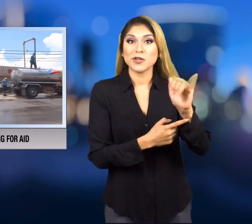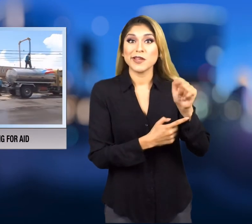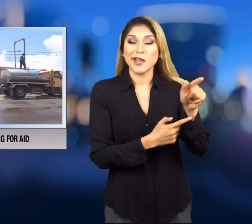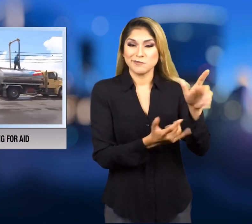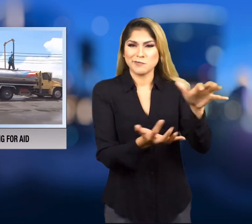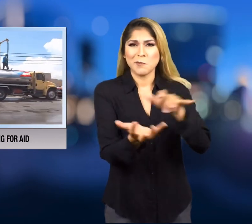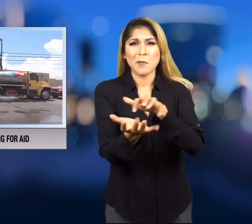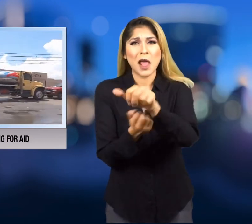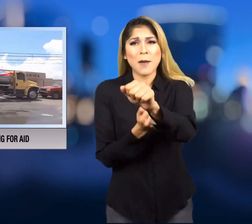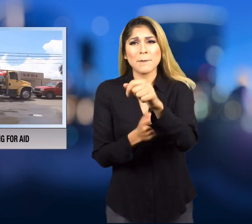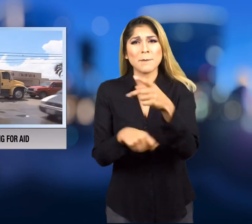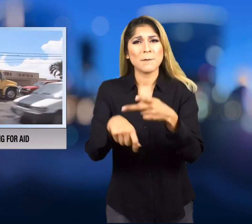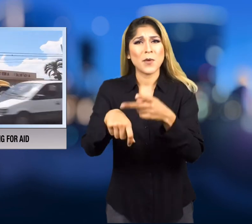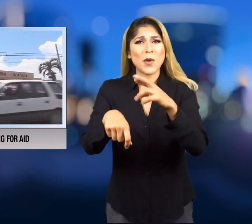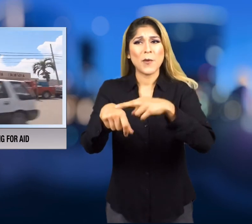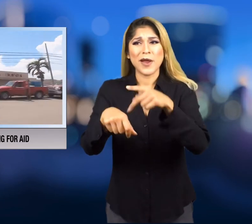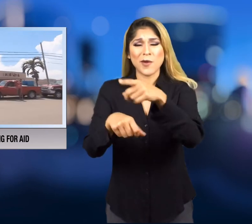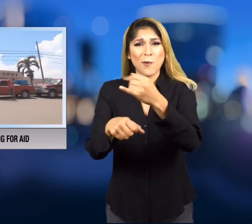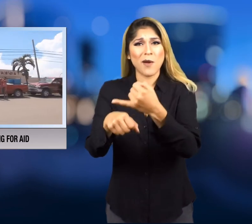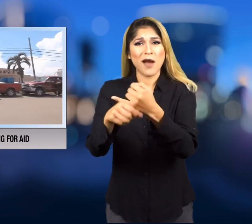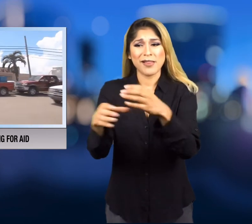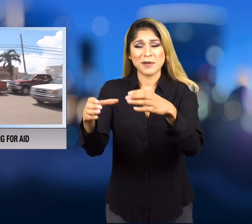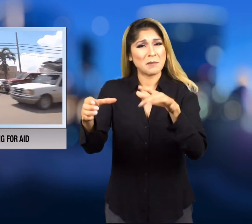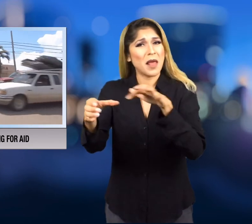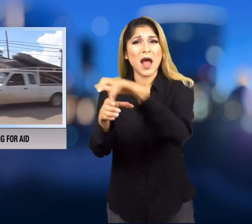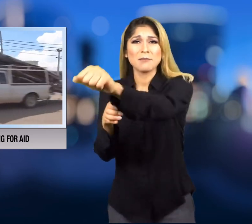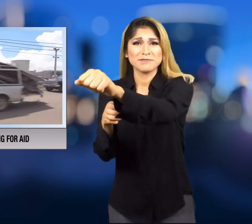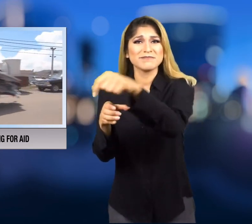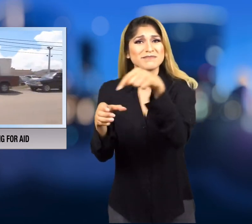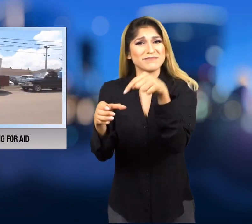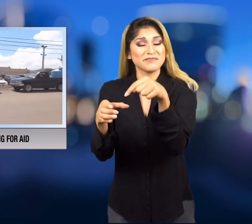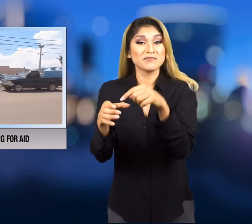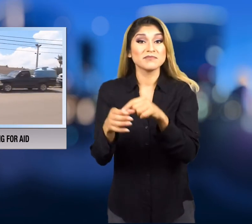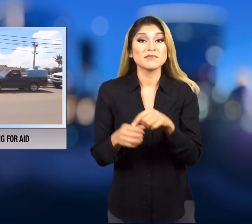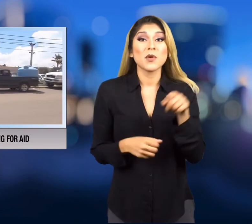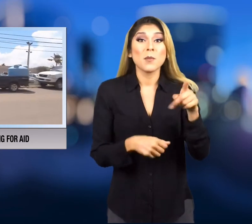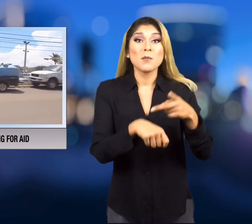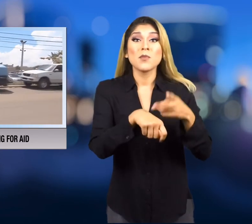devastated Puerto Rico. Many people